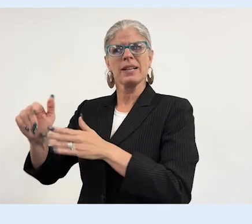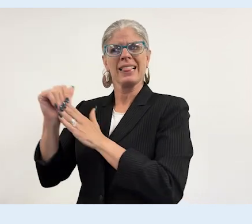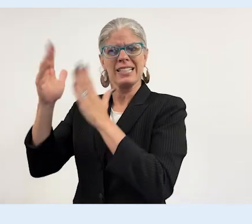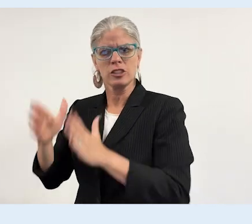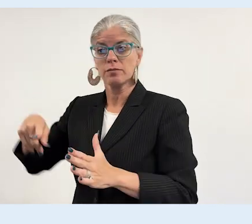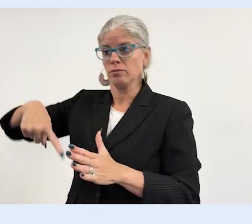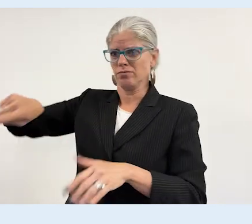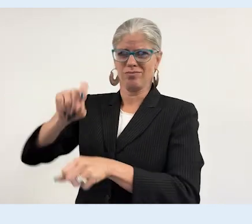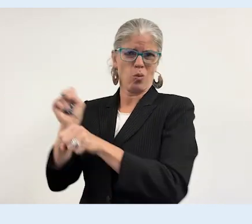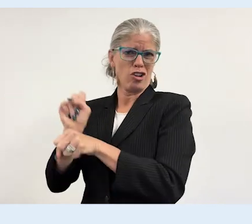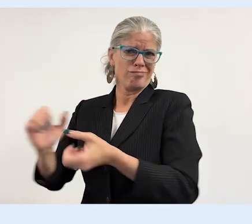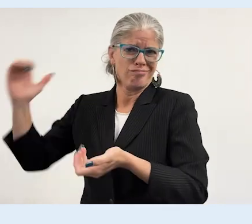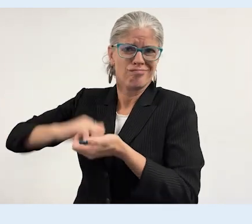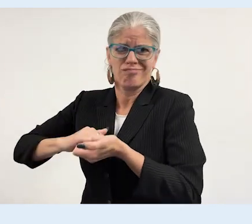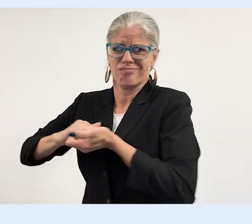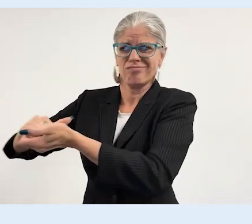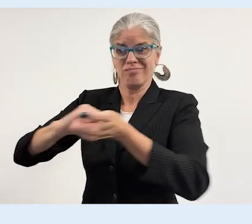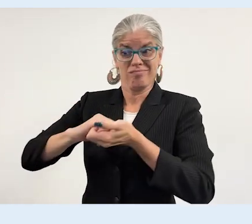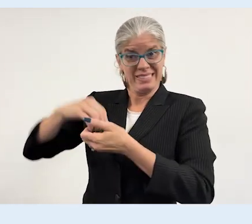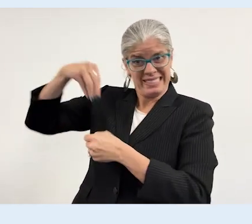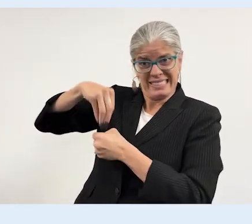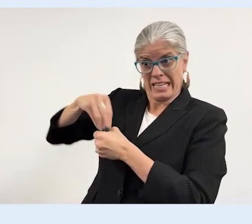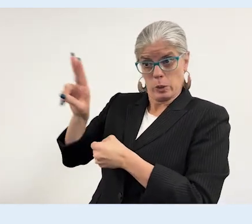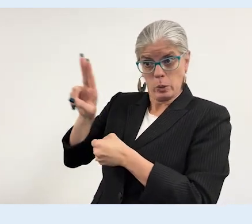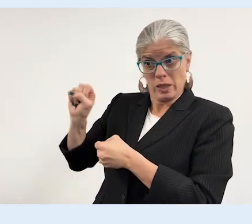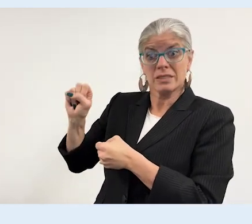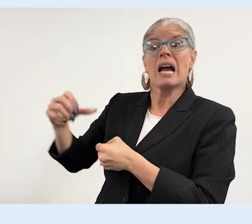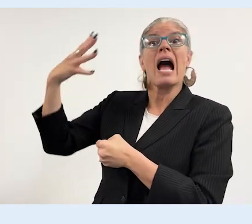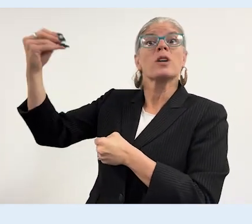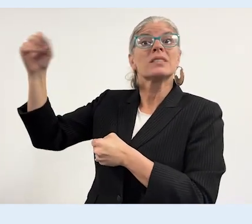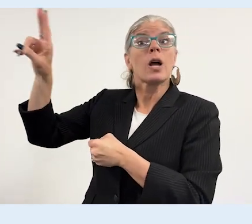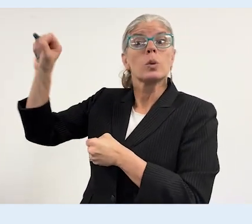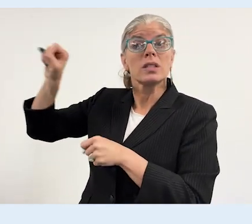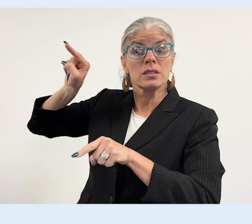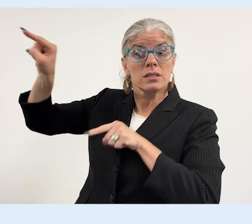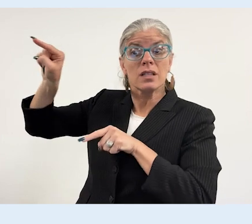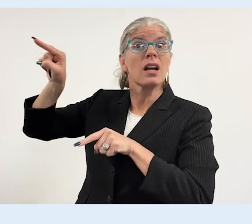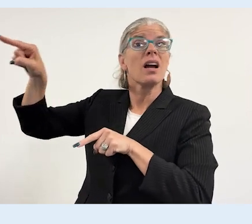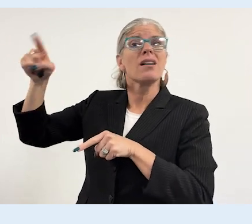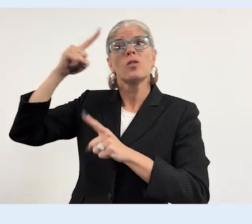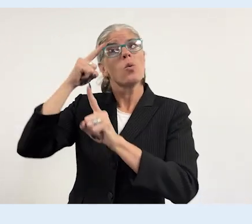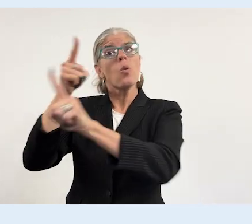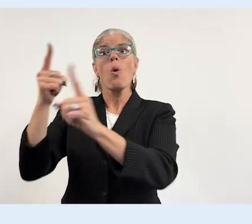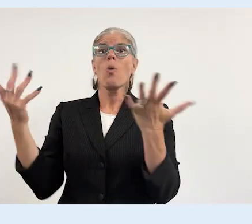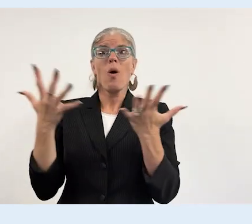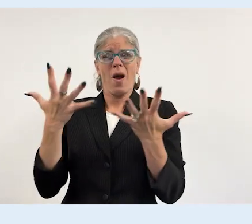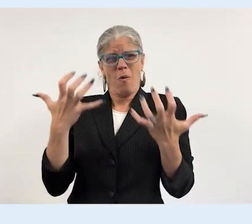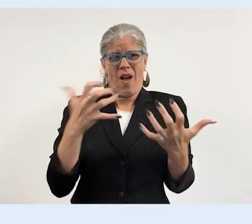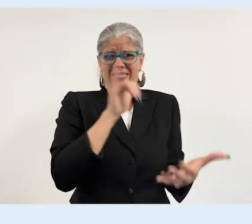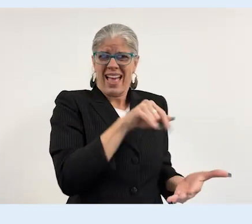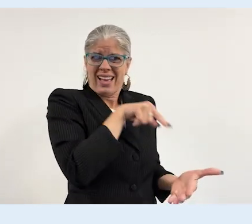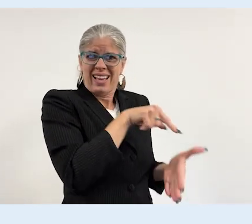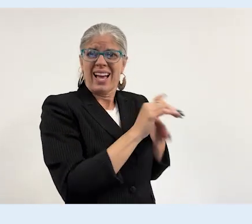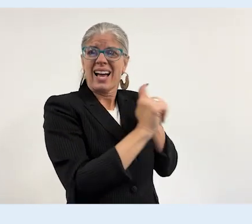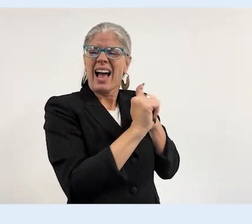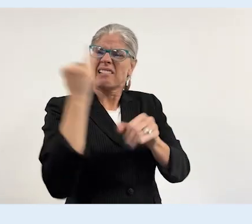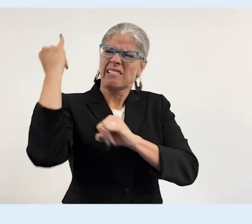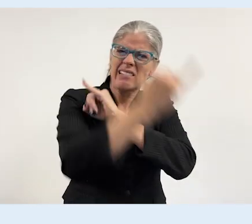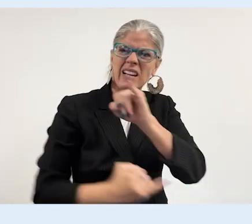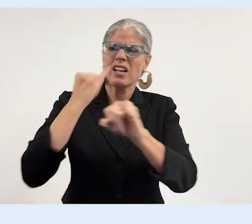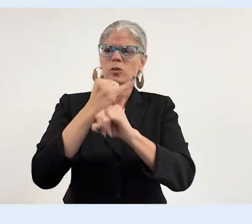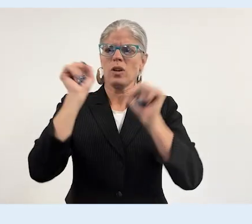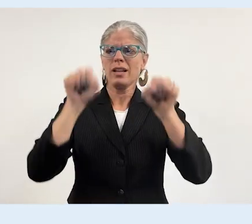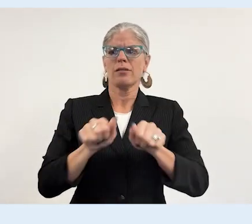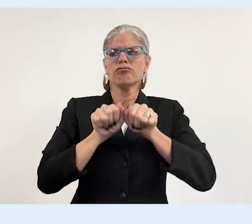leaders work together inside the U.S., outside the U.S., to create this international guide for